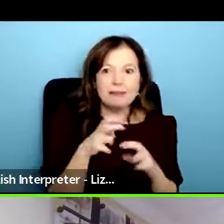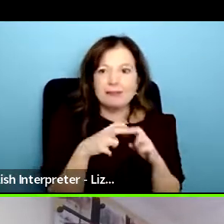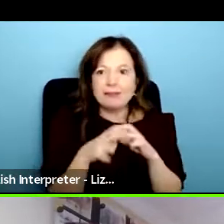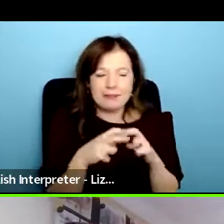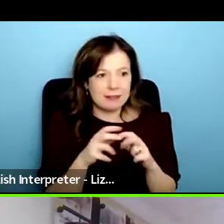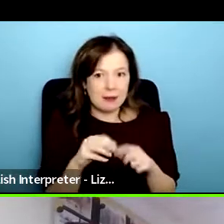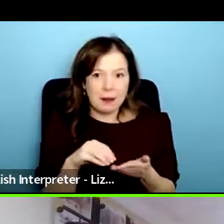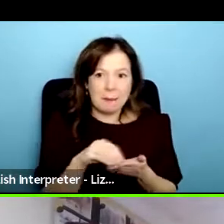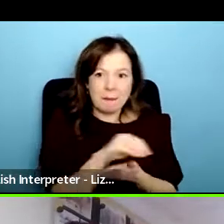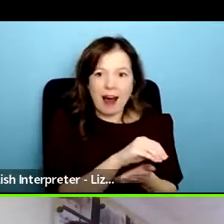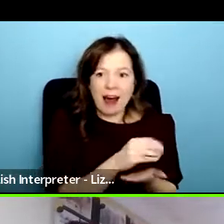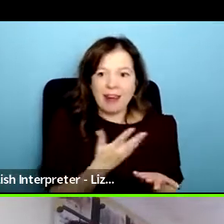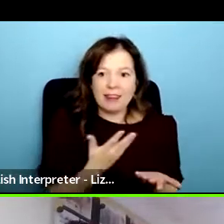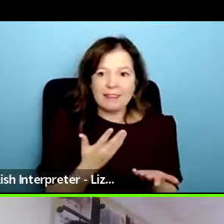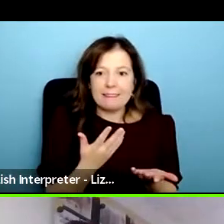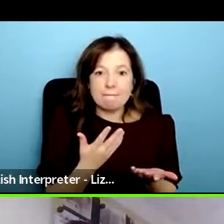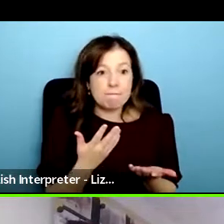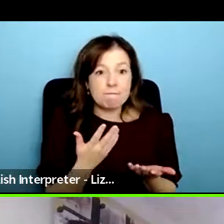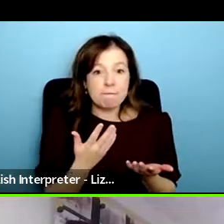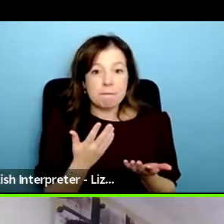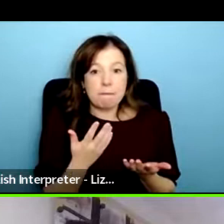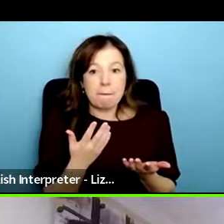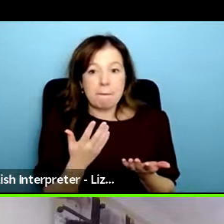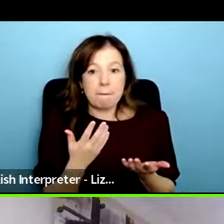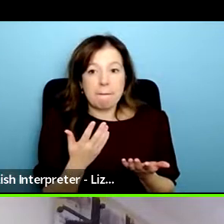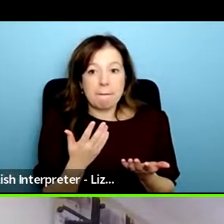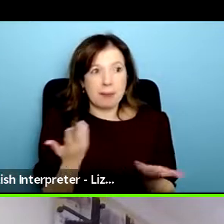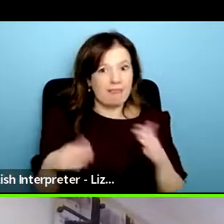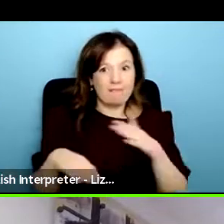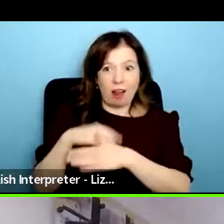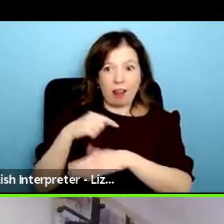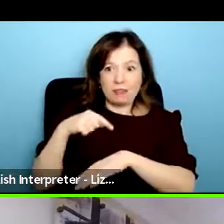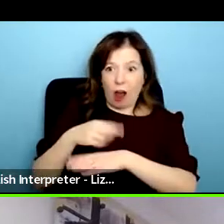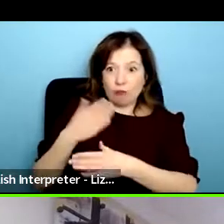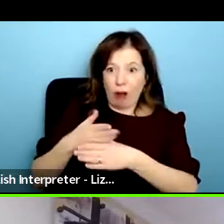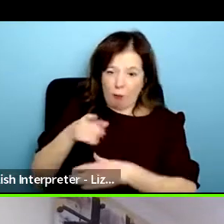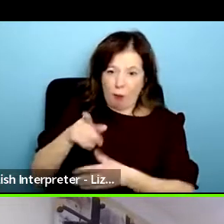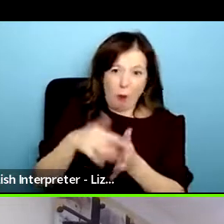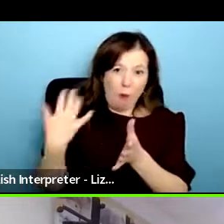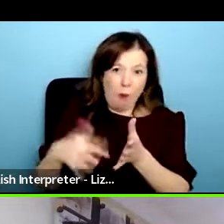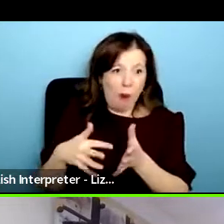not as much as someone who's who's actually got a full-time job and as emma said earlier as well